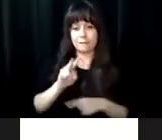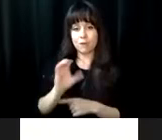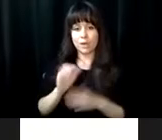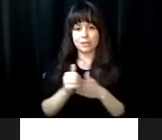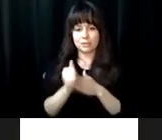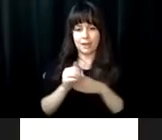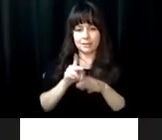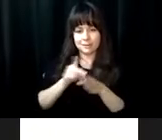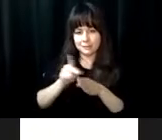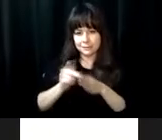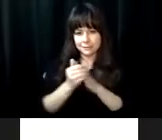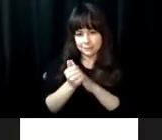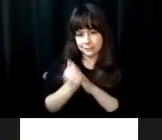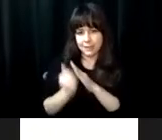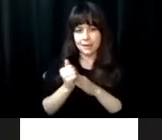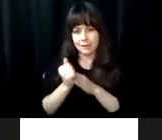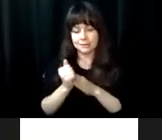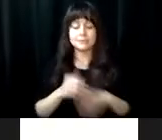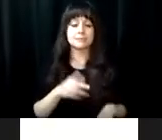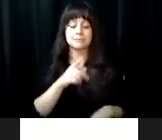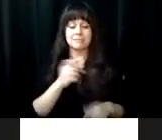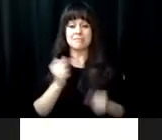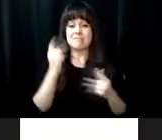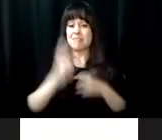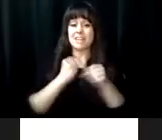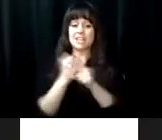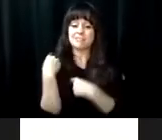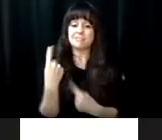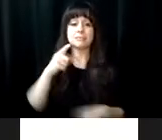adjustment training, counseling, and vocational guidance.